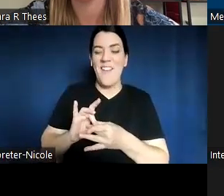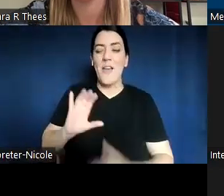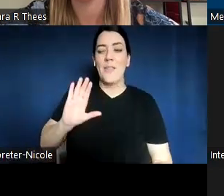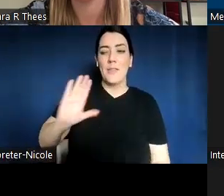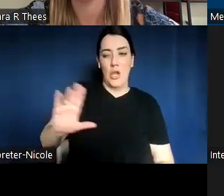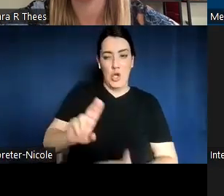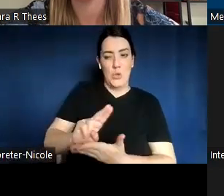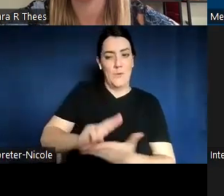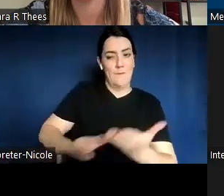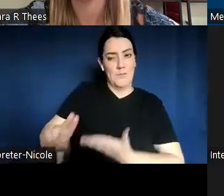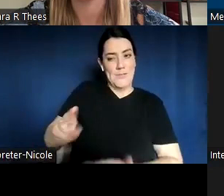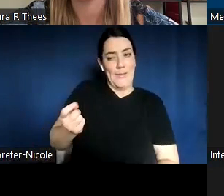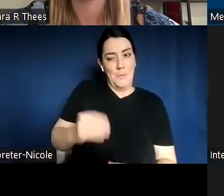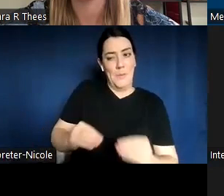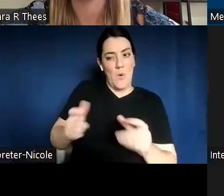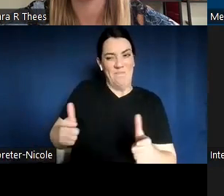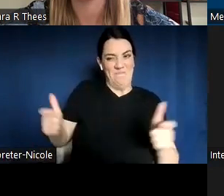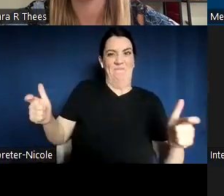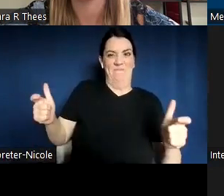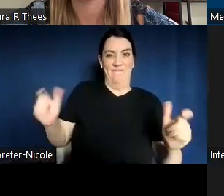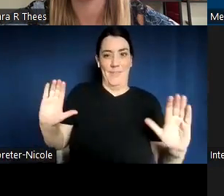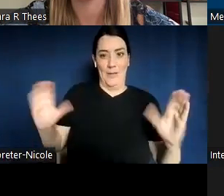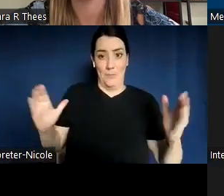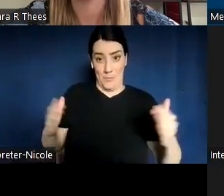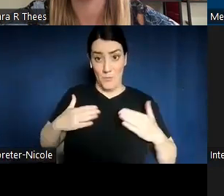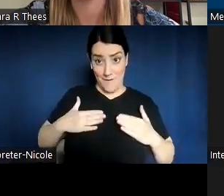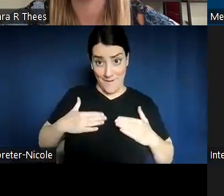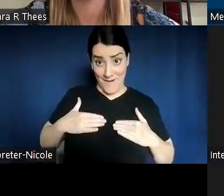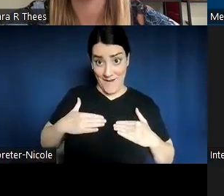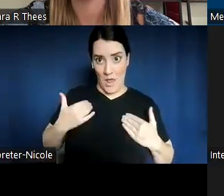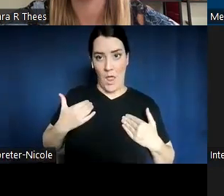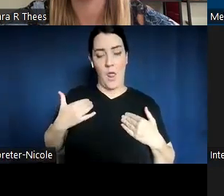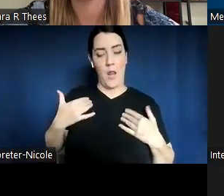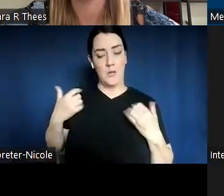than mine and had a ton of more staff in faculty than we do.